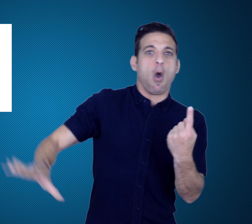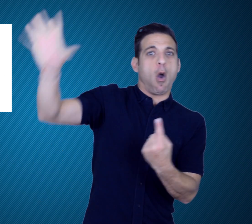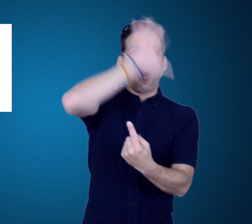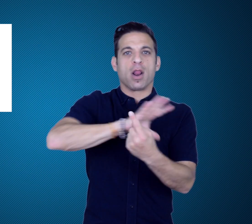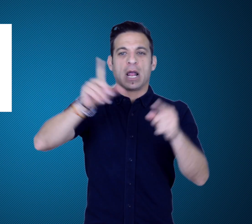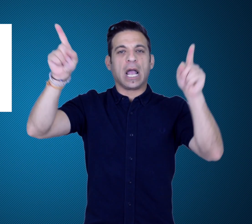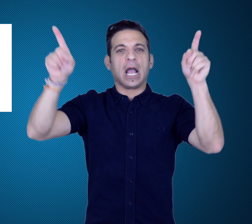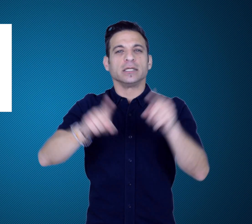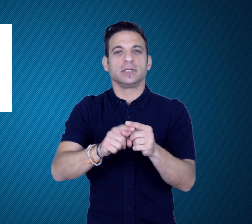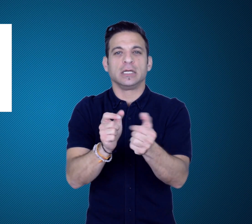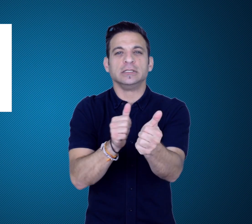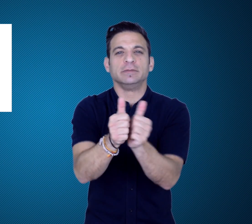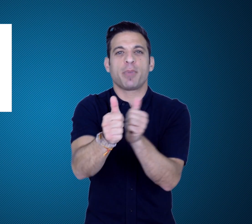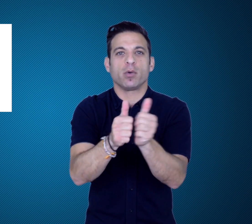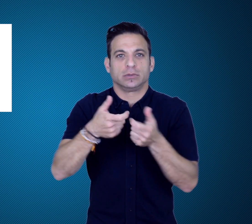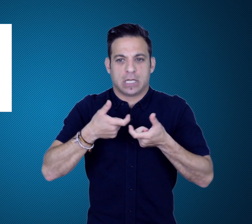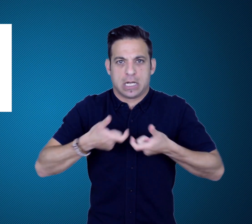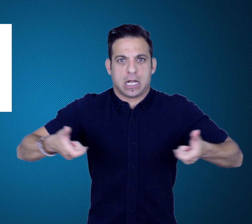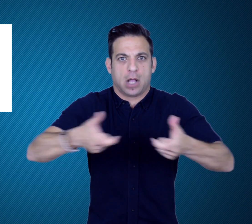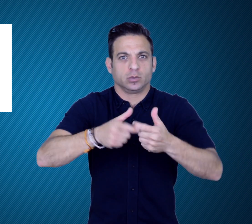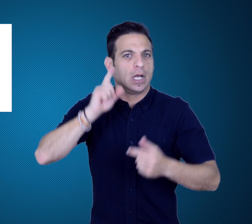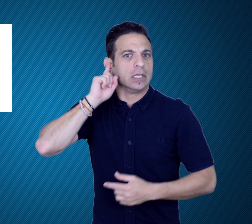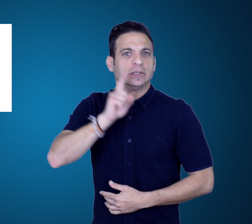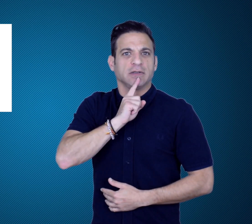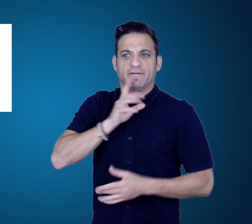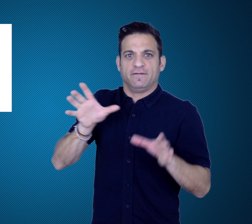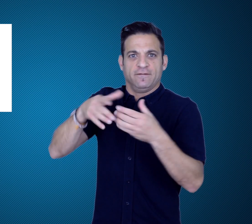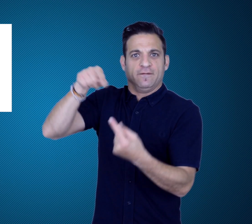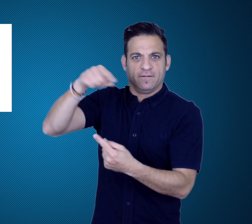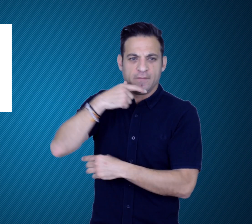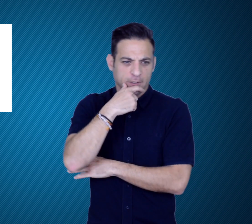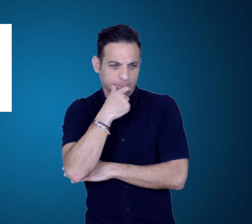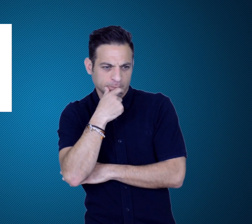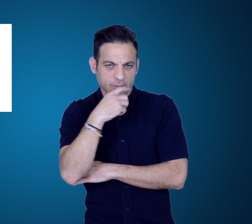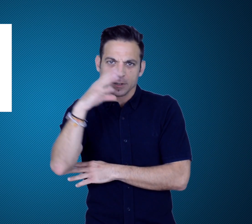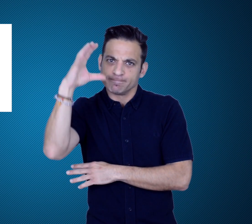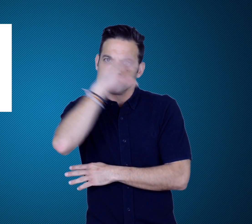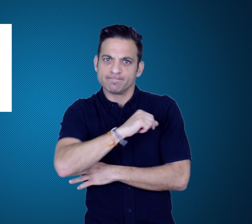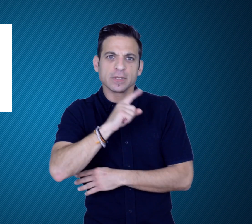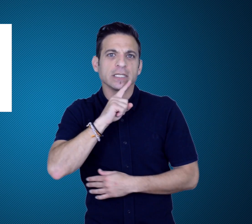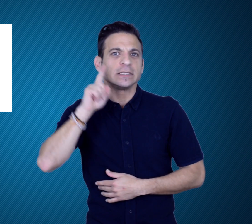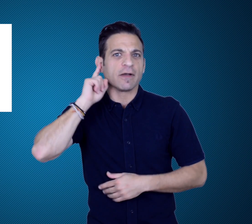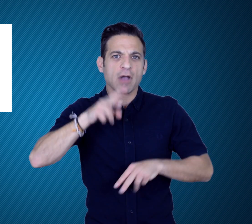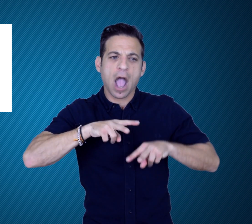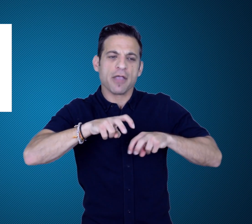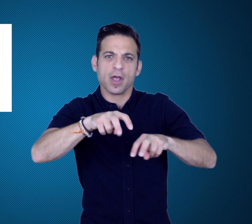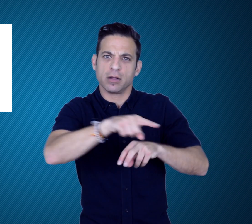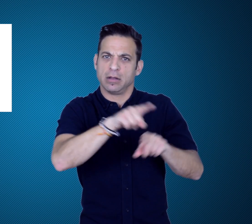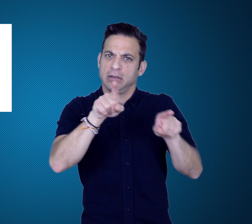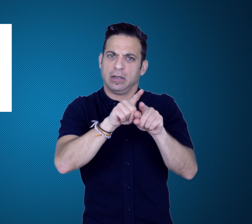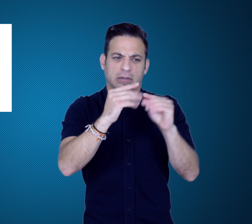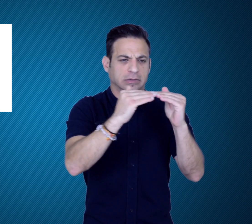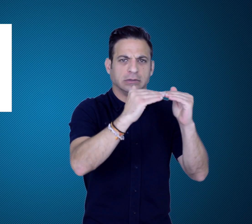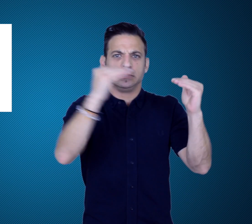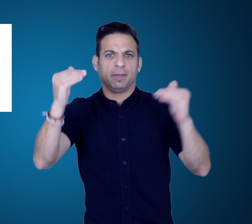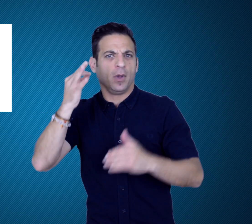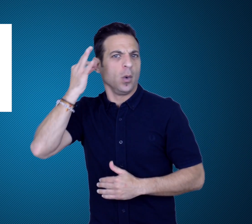The recognition has been among one of the major demands